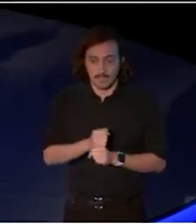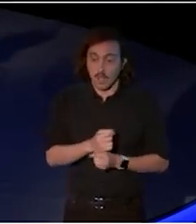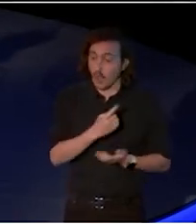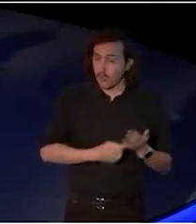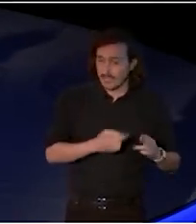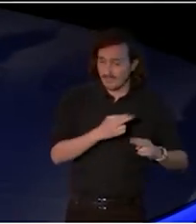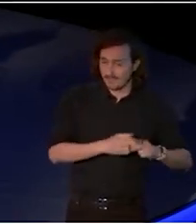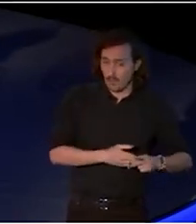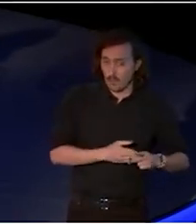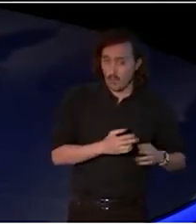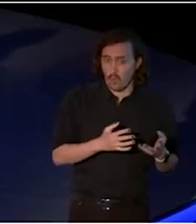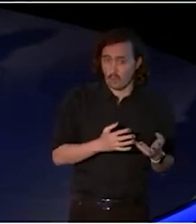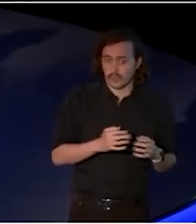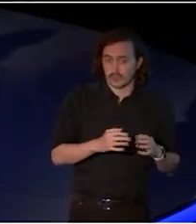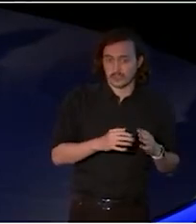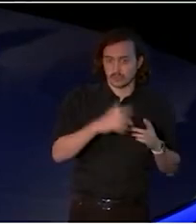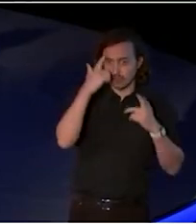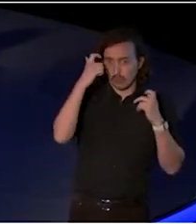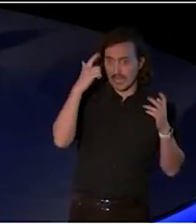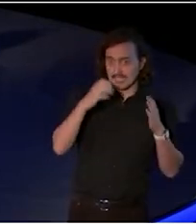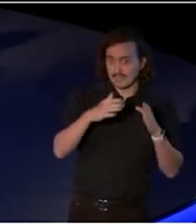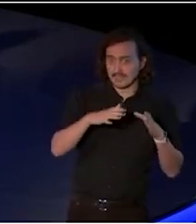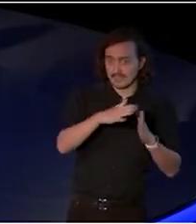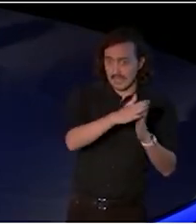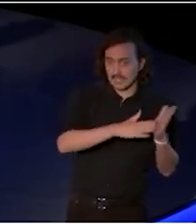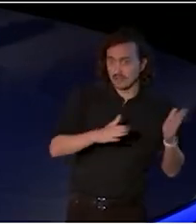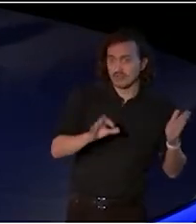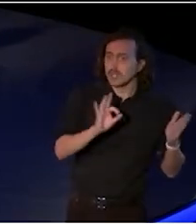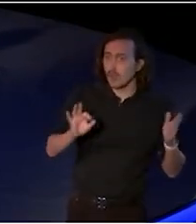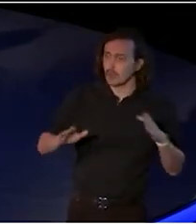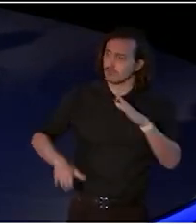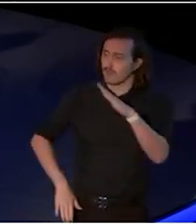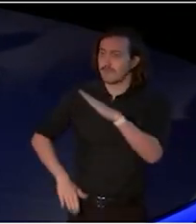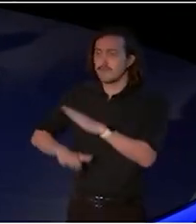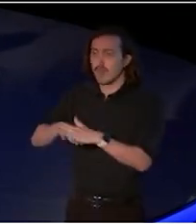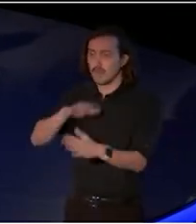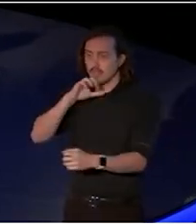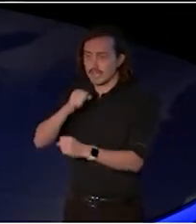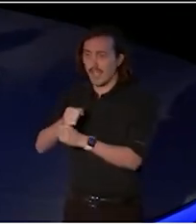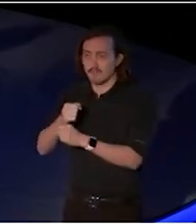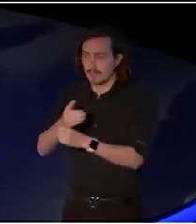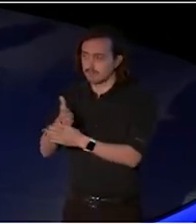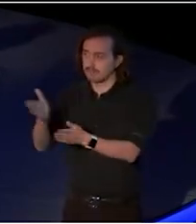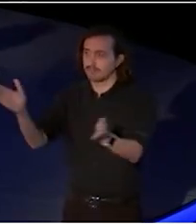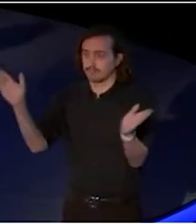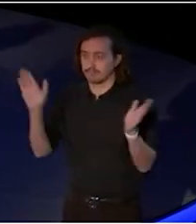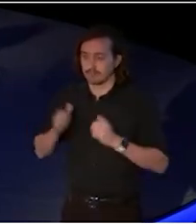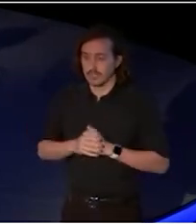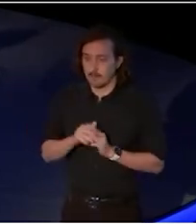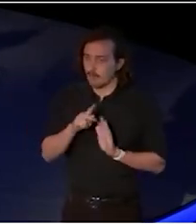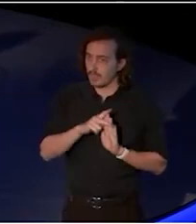which is unbelievably important and fantastic going forward because it does put creativity